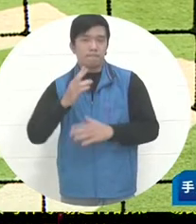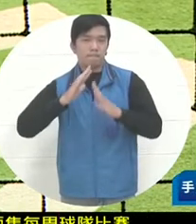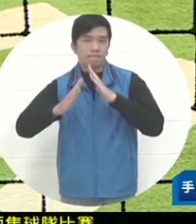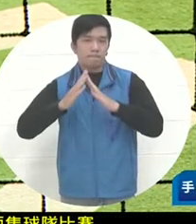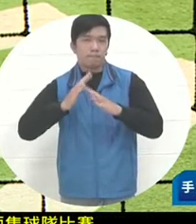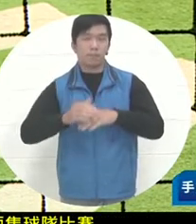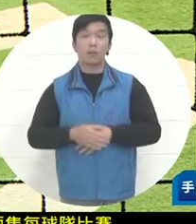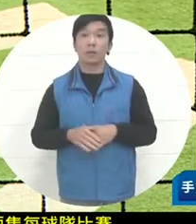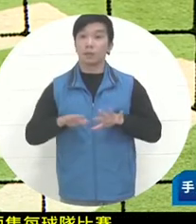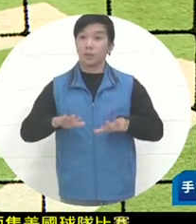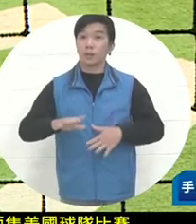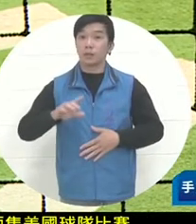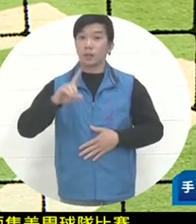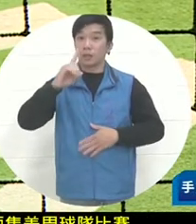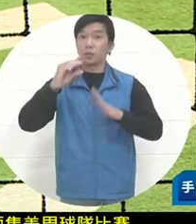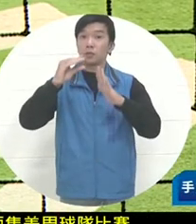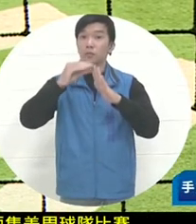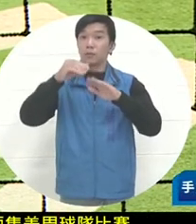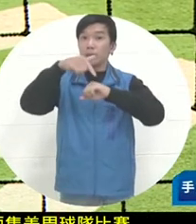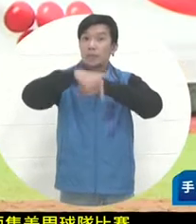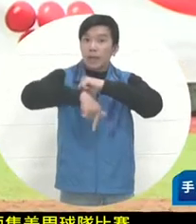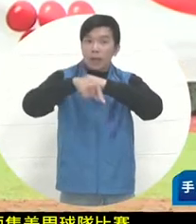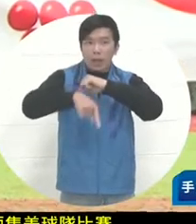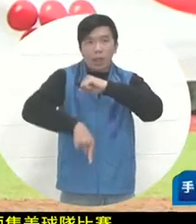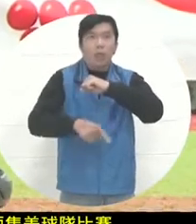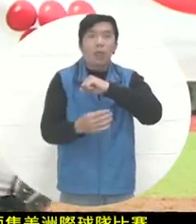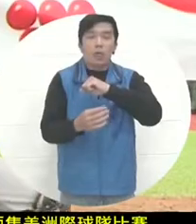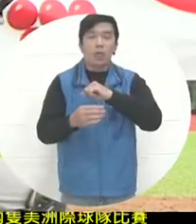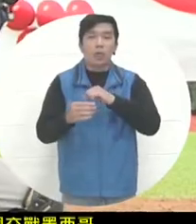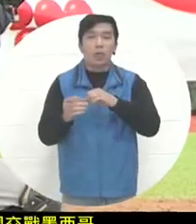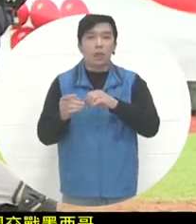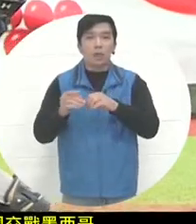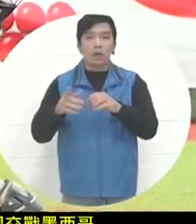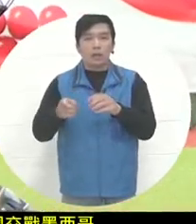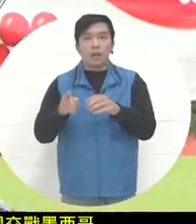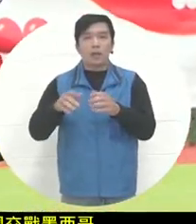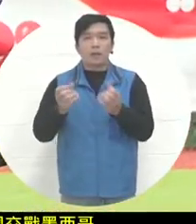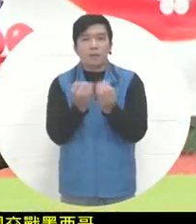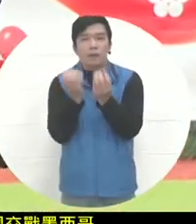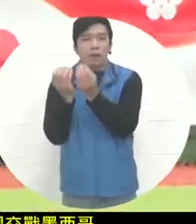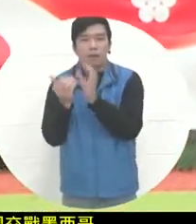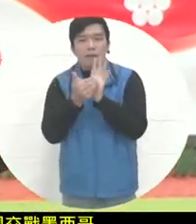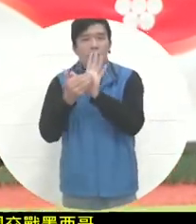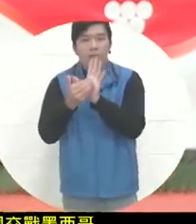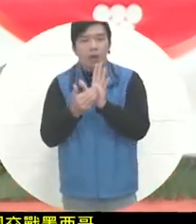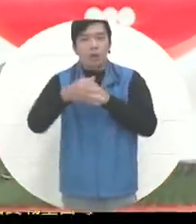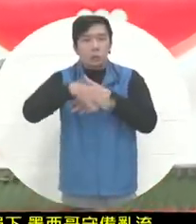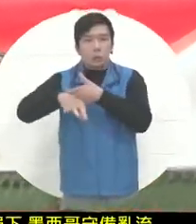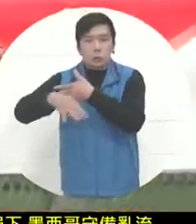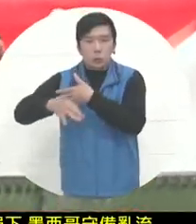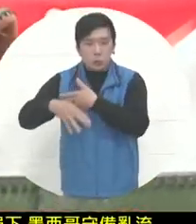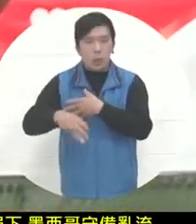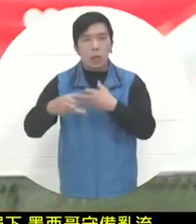the Mexican team twisted the back of their hands and lost a lot of points . In terms of the last play,